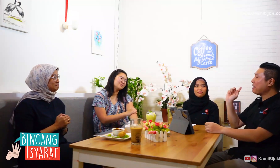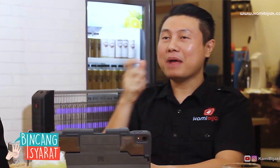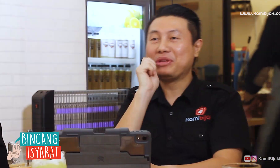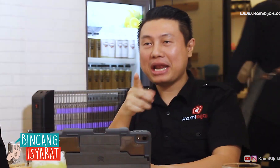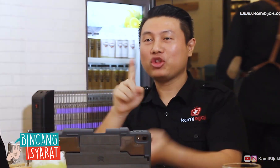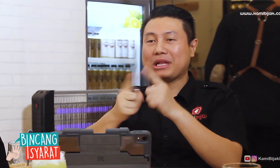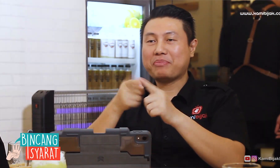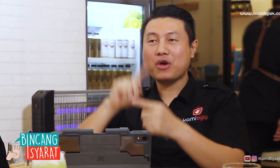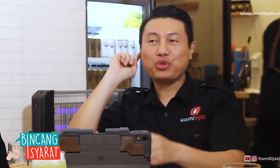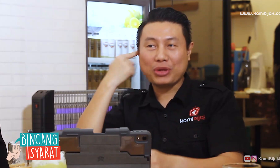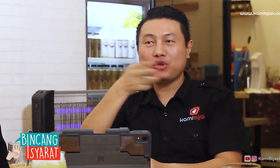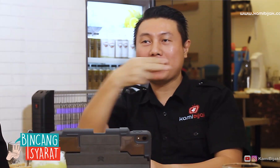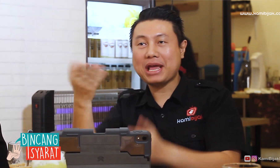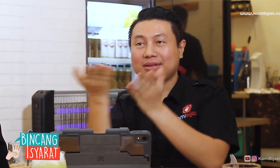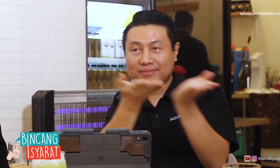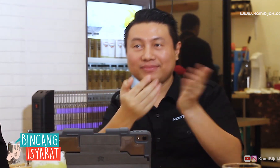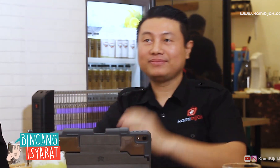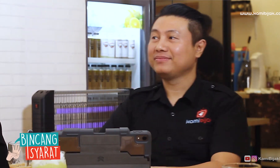Do you have a message for Deaf friends in Indonesia?